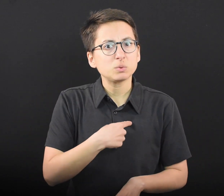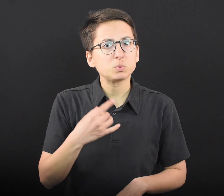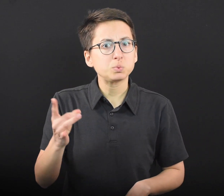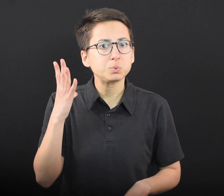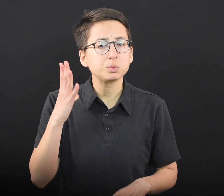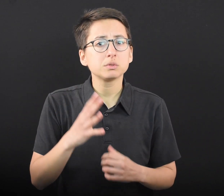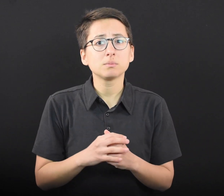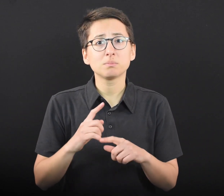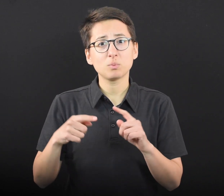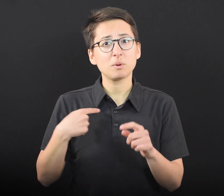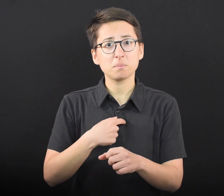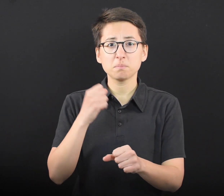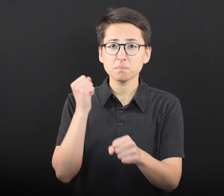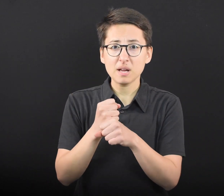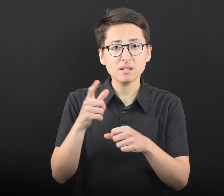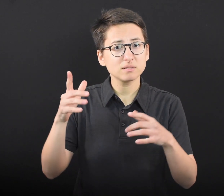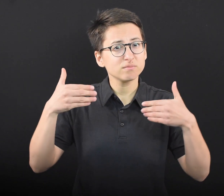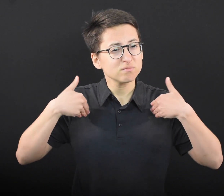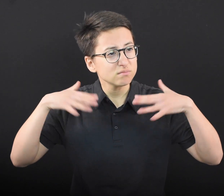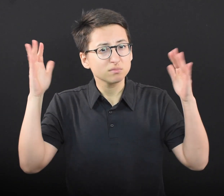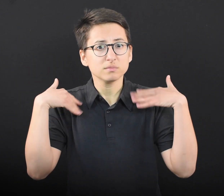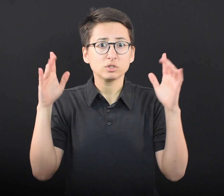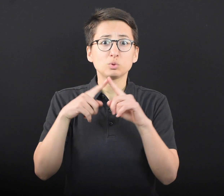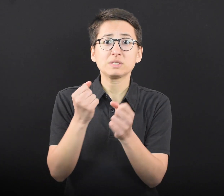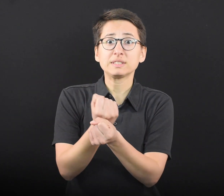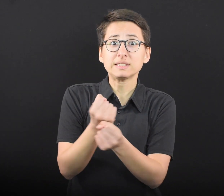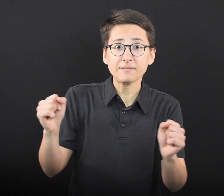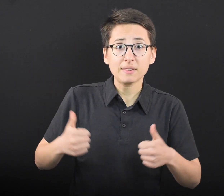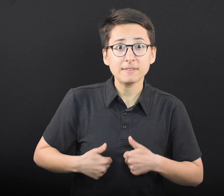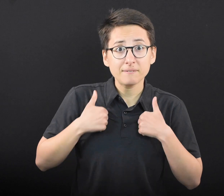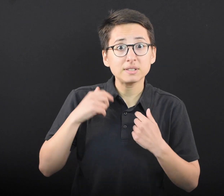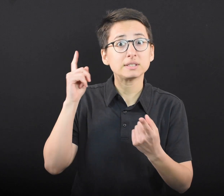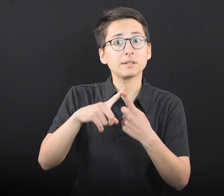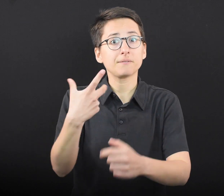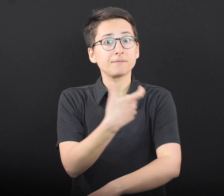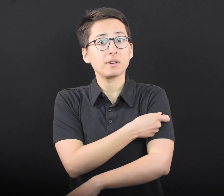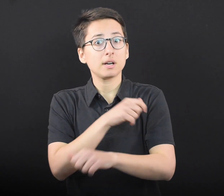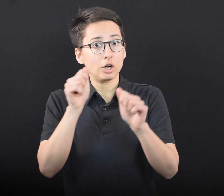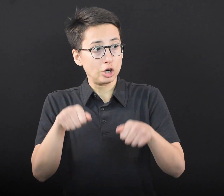But we made those sacrifices to save lives until a vaccine could keep Minnesotans